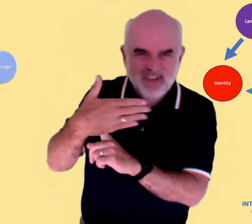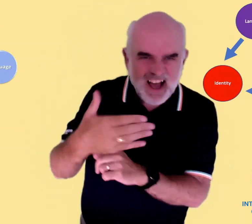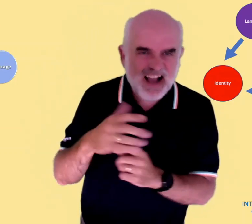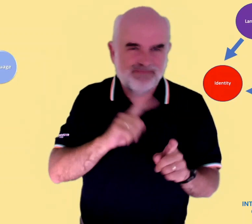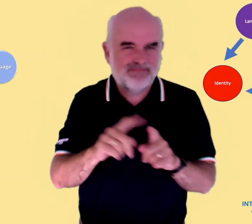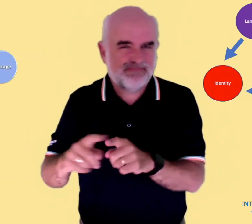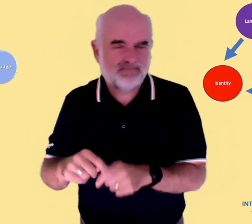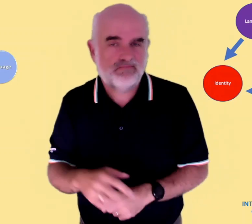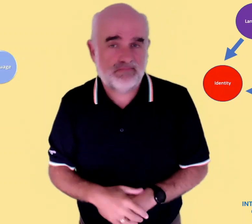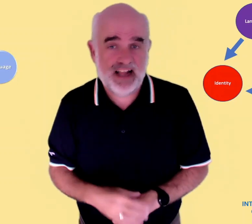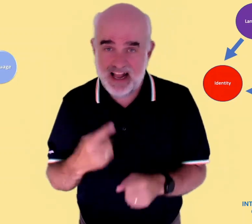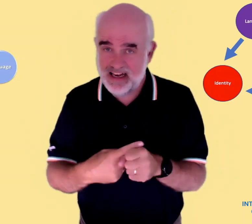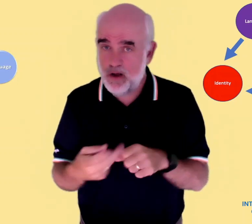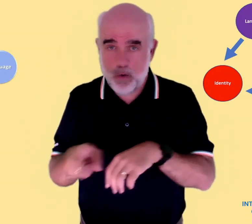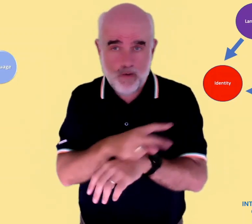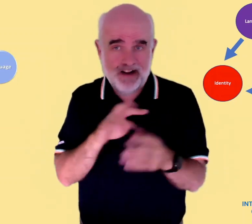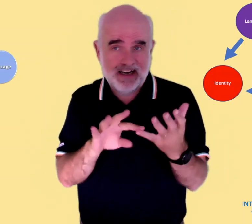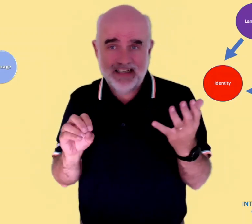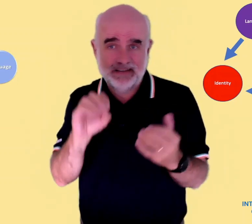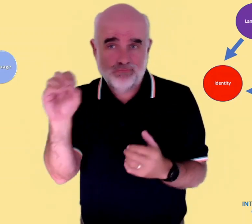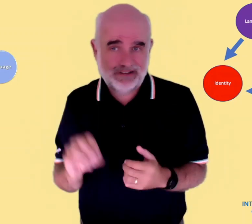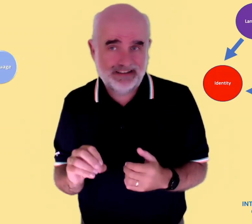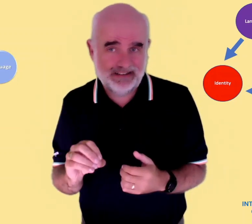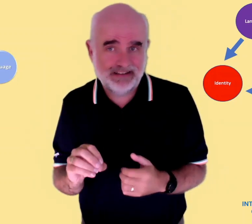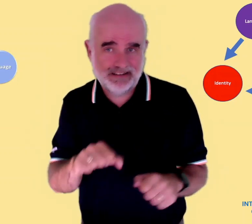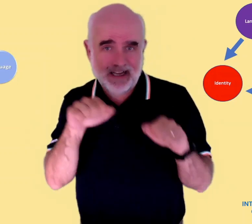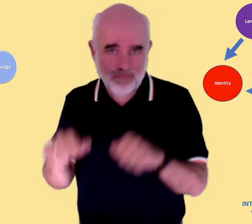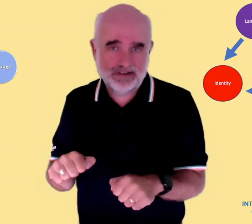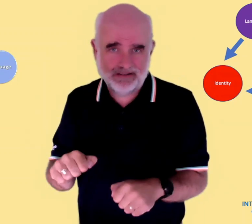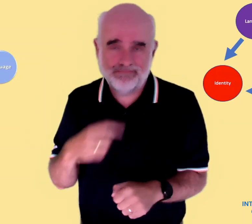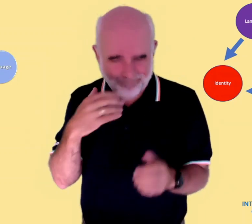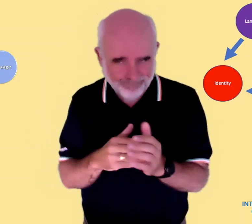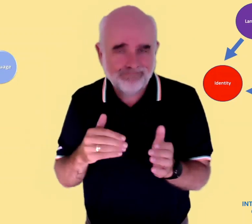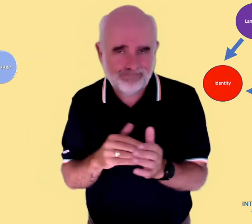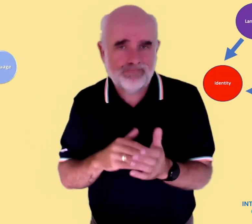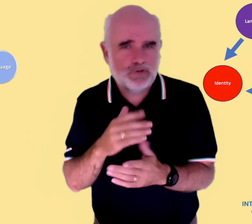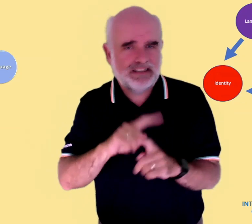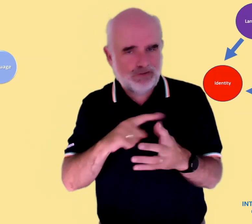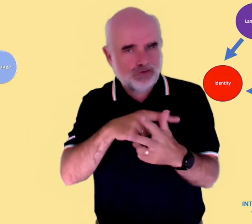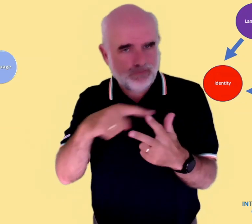Yet again 90% agreed across the 'fully', 'mostly', or 'somewhat' categories.